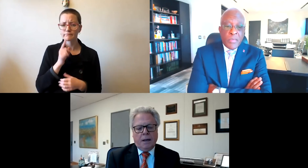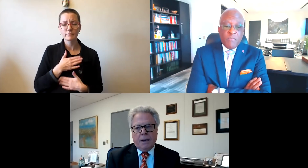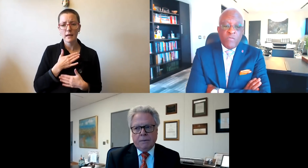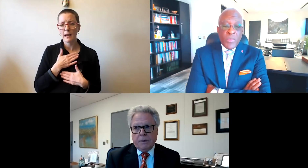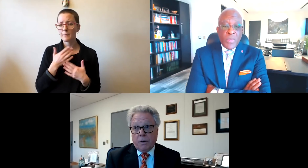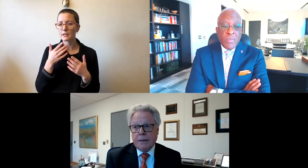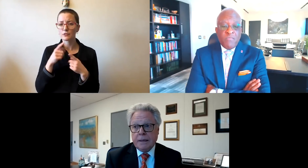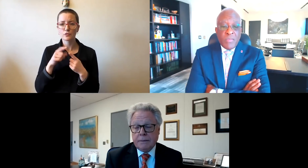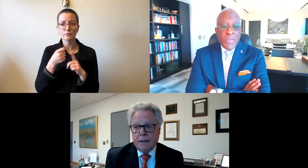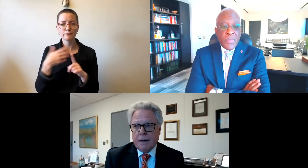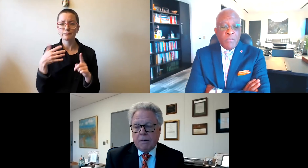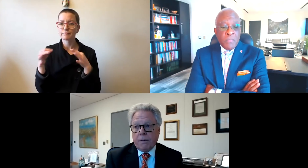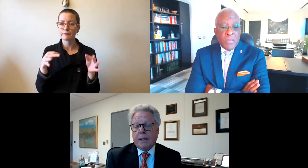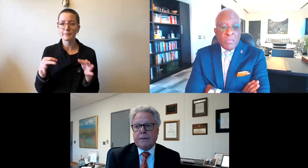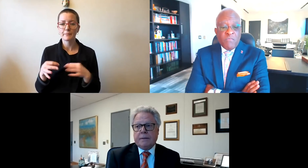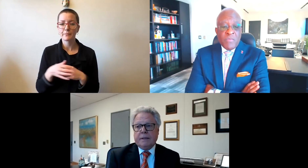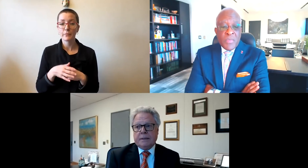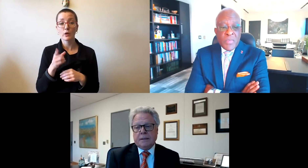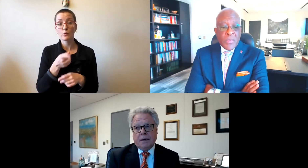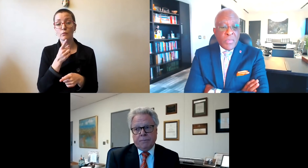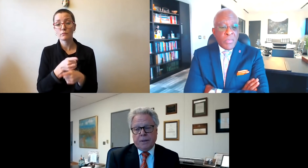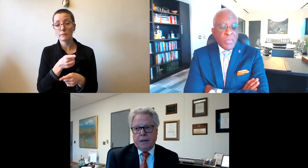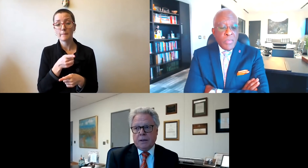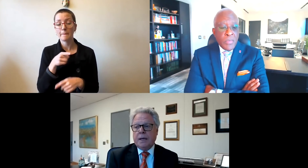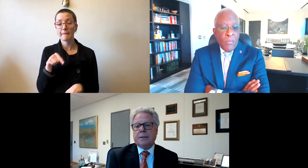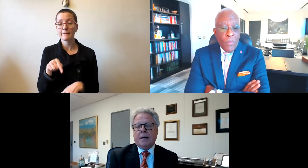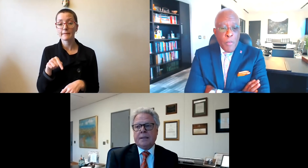and you are indeed correct that this is a unique challenge,